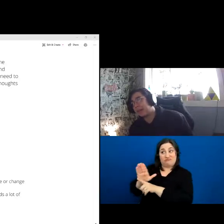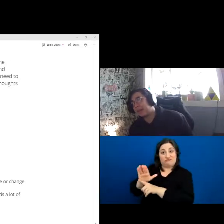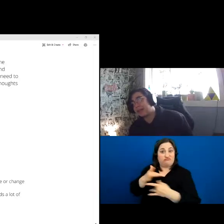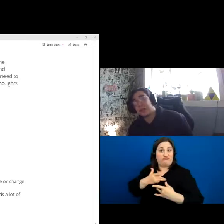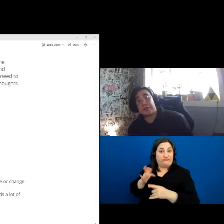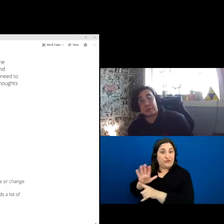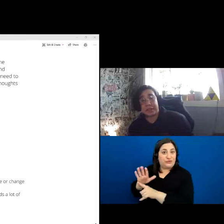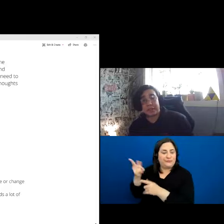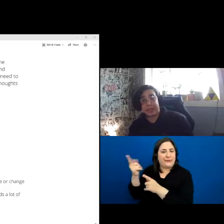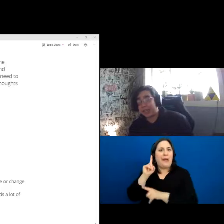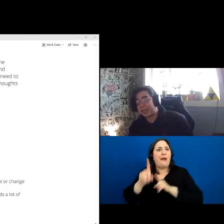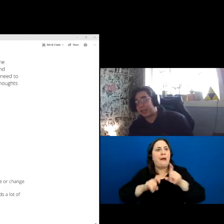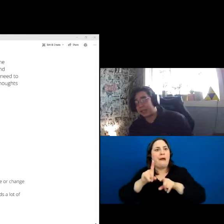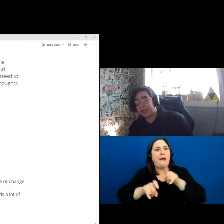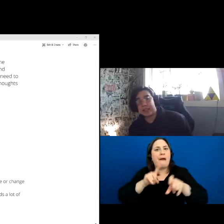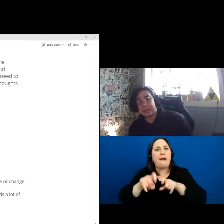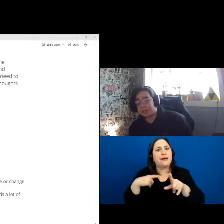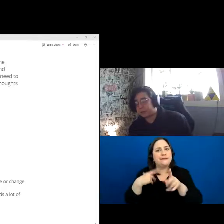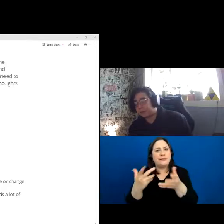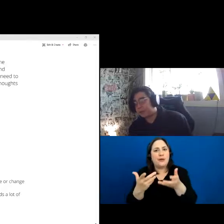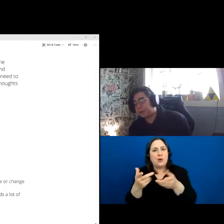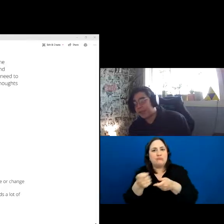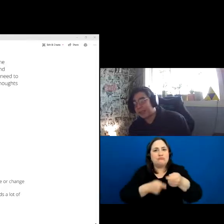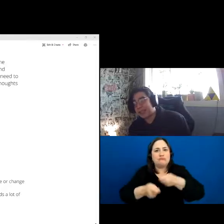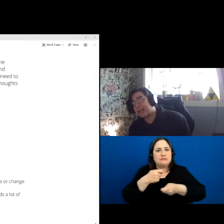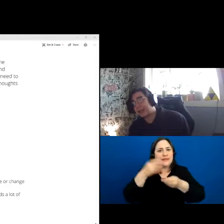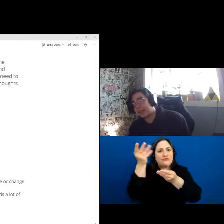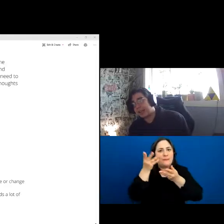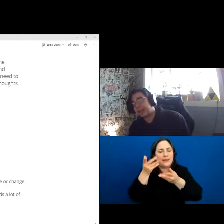as much information they can to make the best decision, and I need time to think.